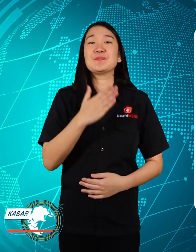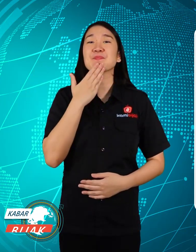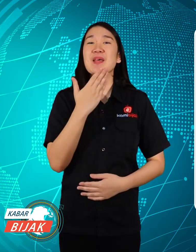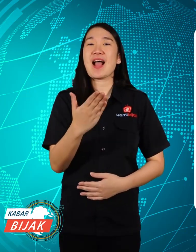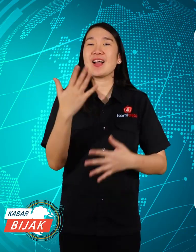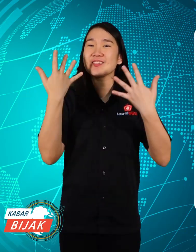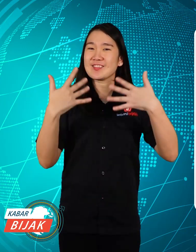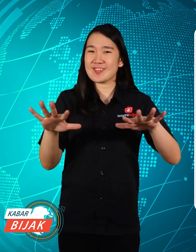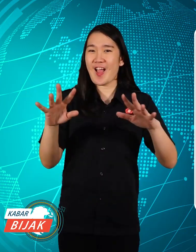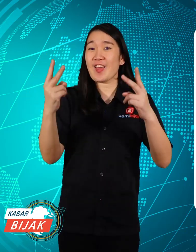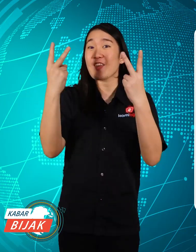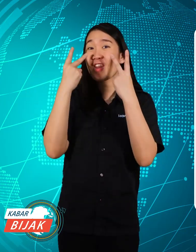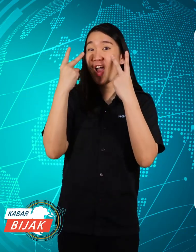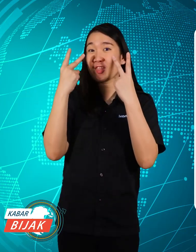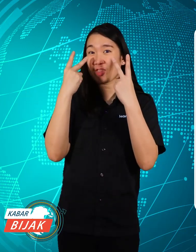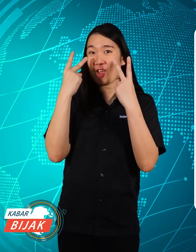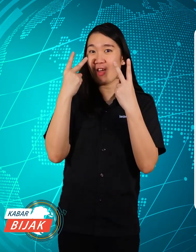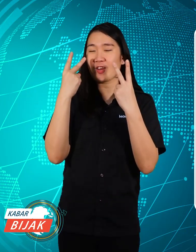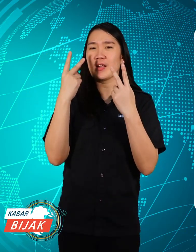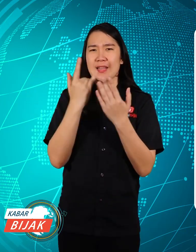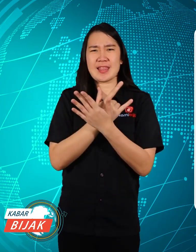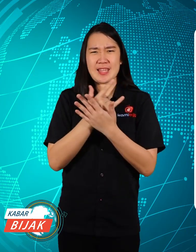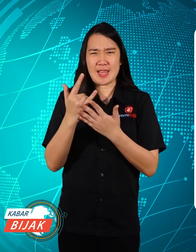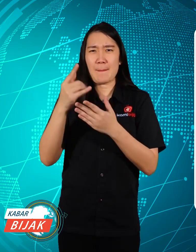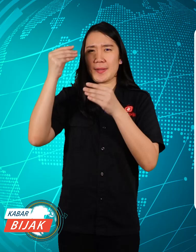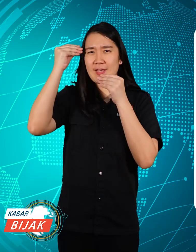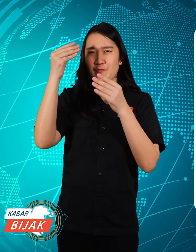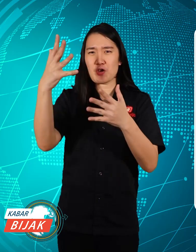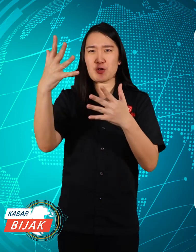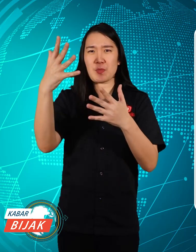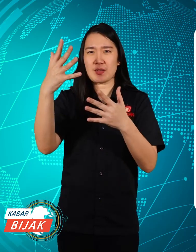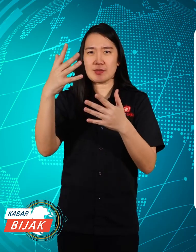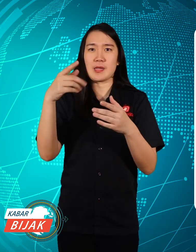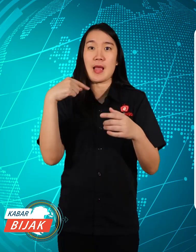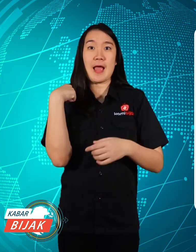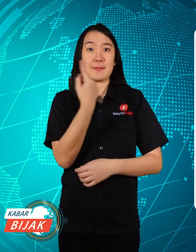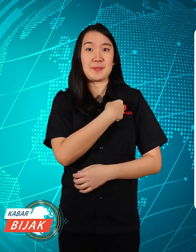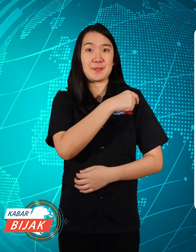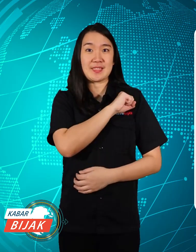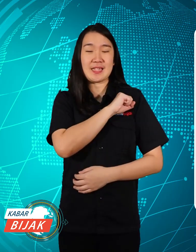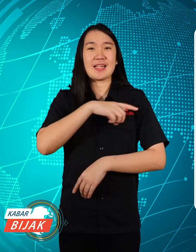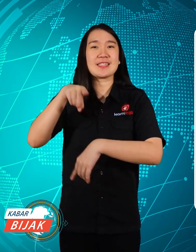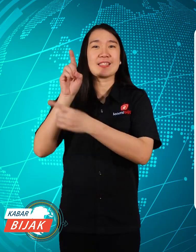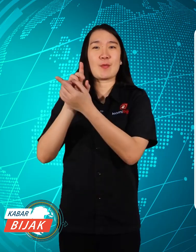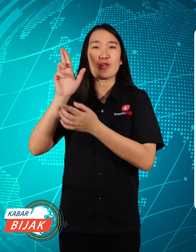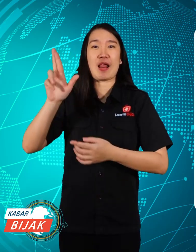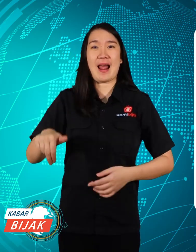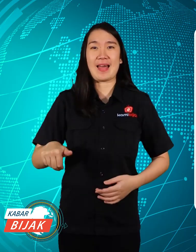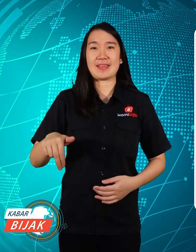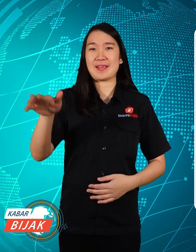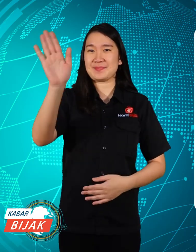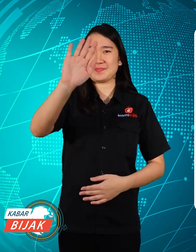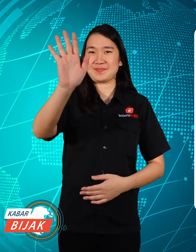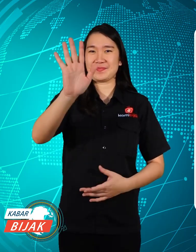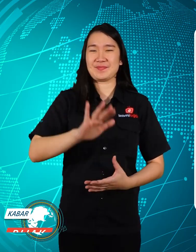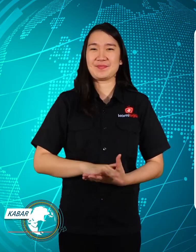Thank you for watching, keep following KamiBijak's information. See you again.